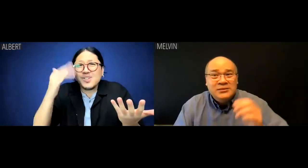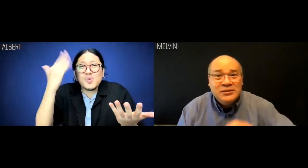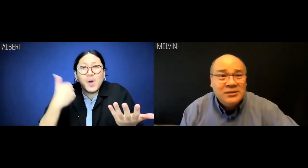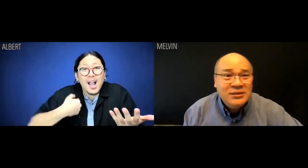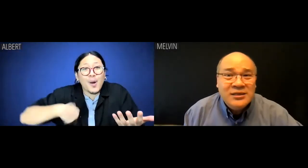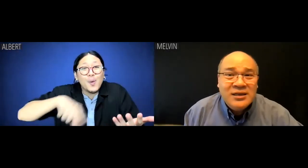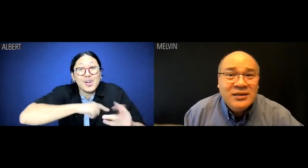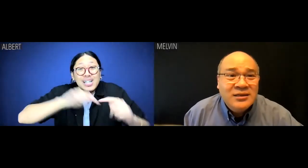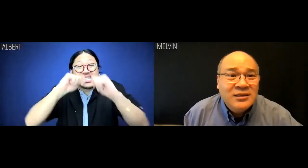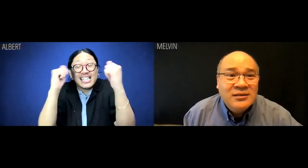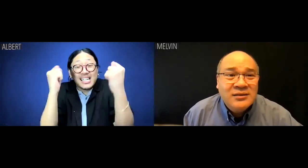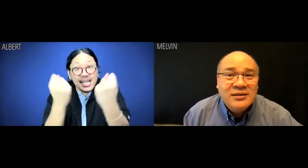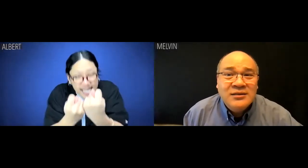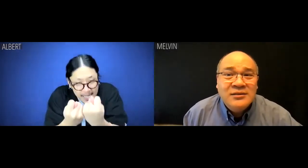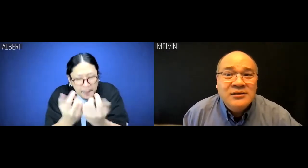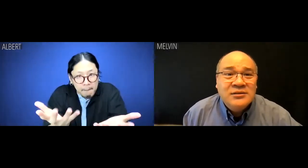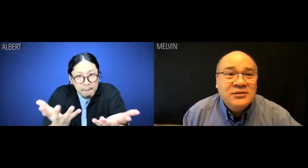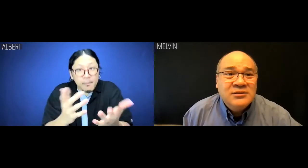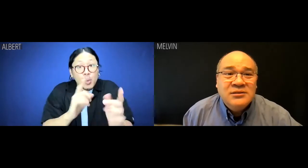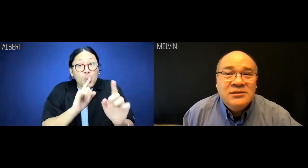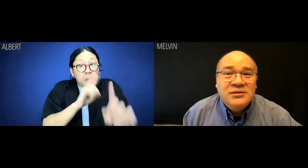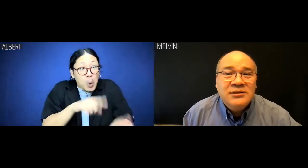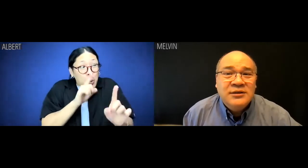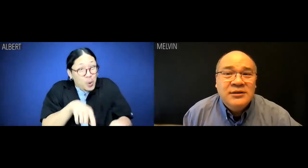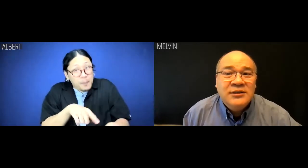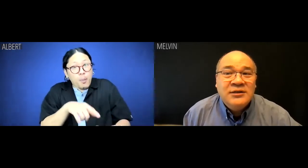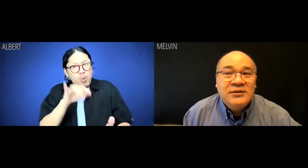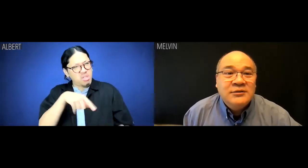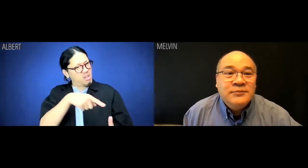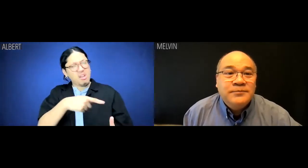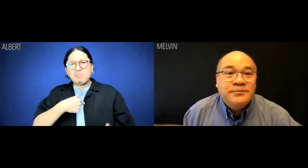Albert: That's because we're a team.